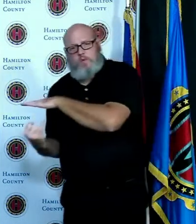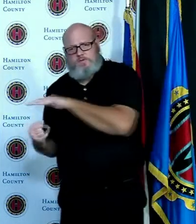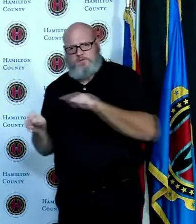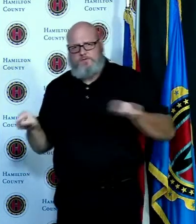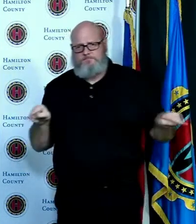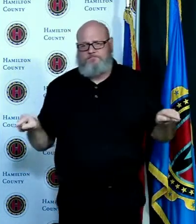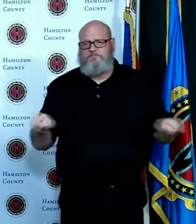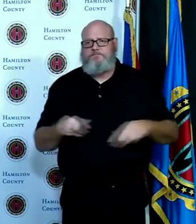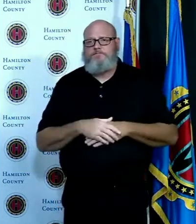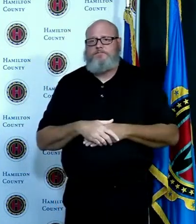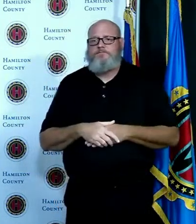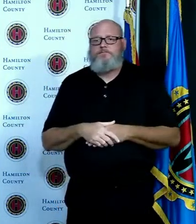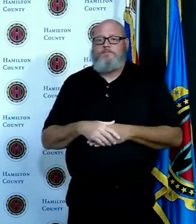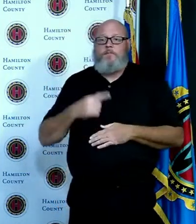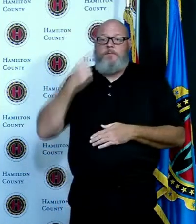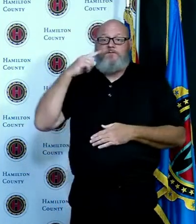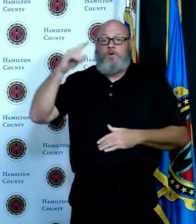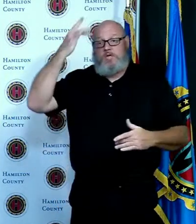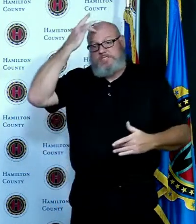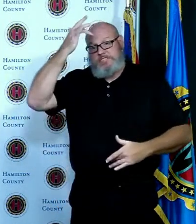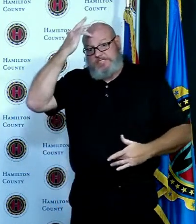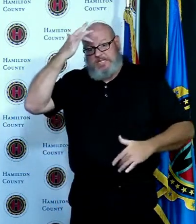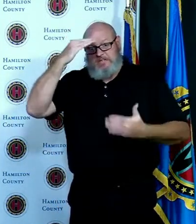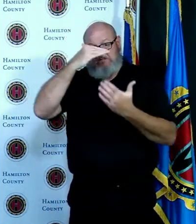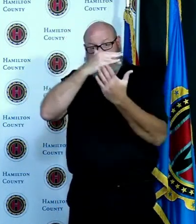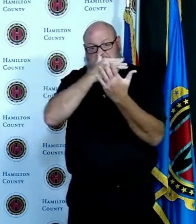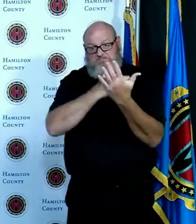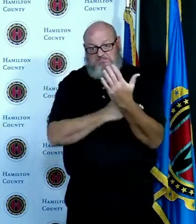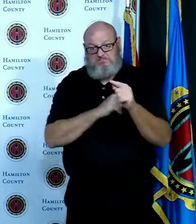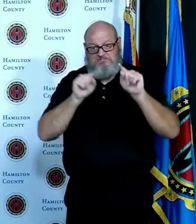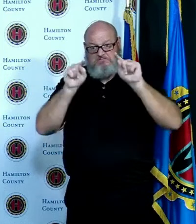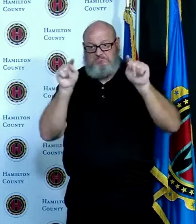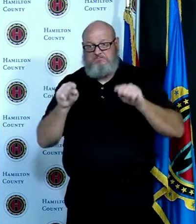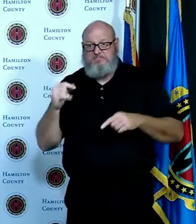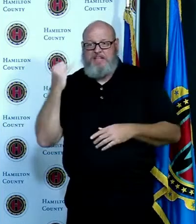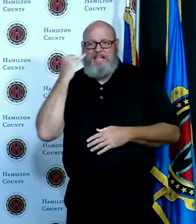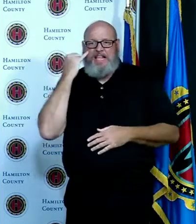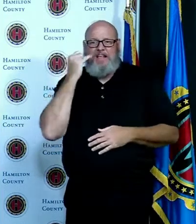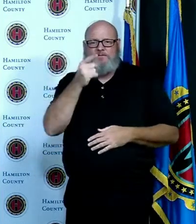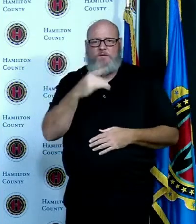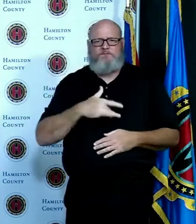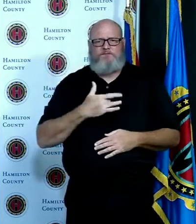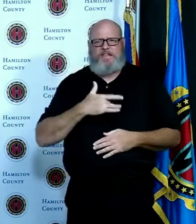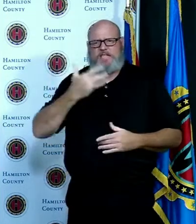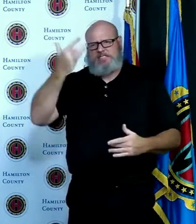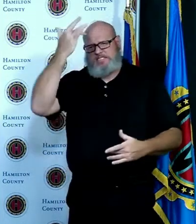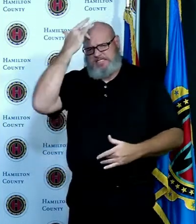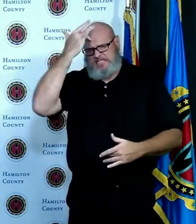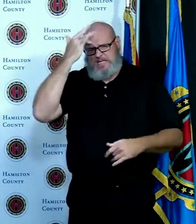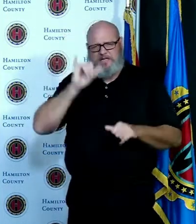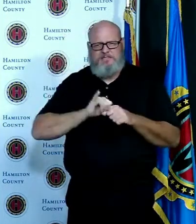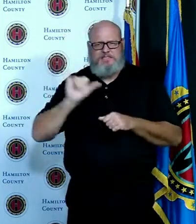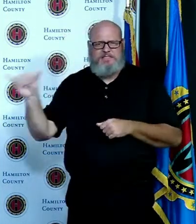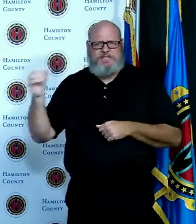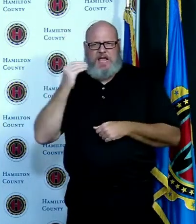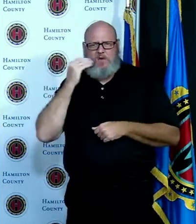changed we are asking you to please keep sick at home on the second slide I've added names just so